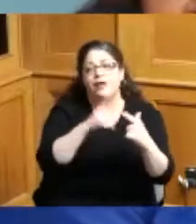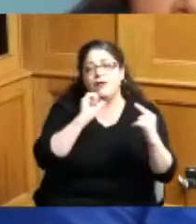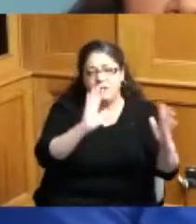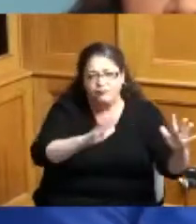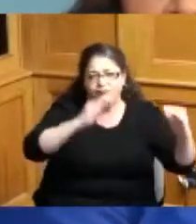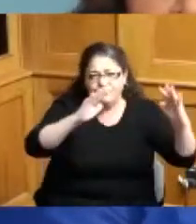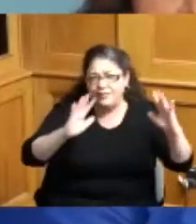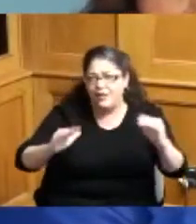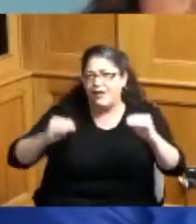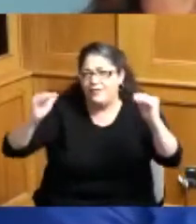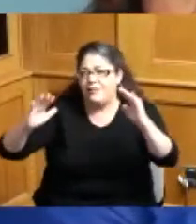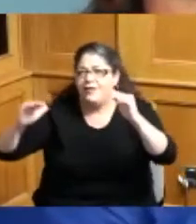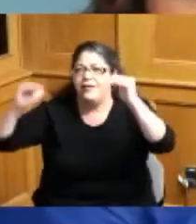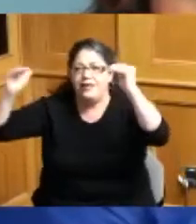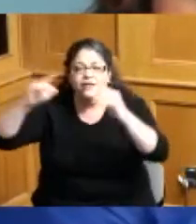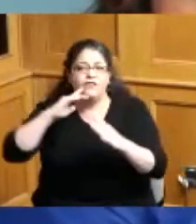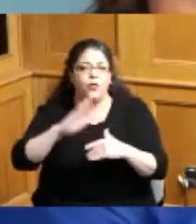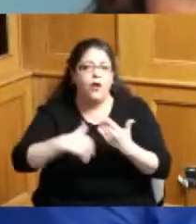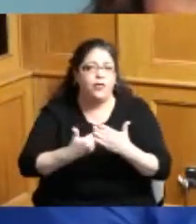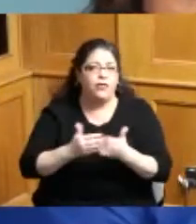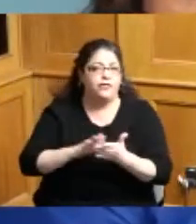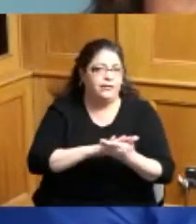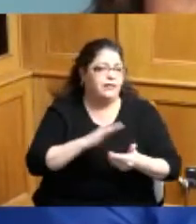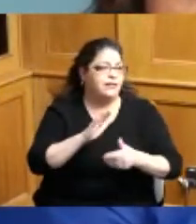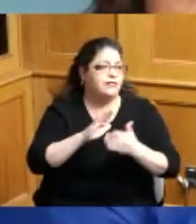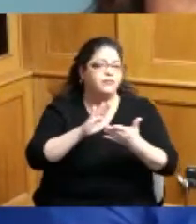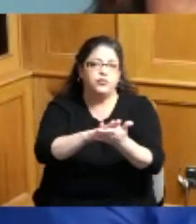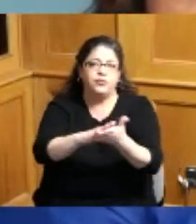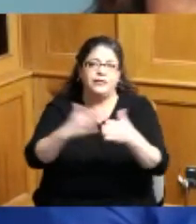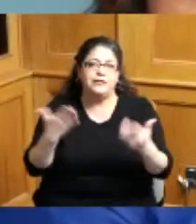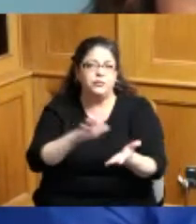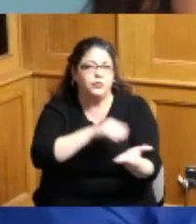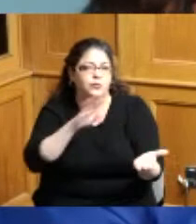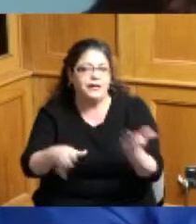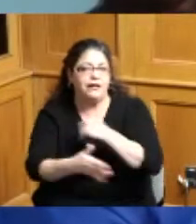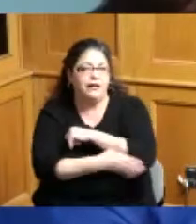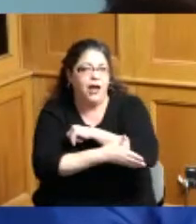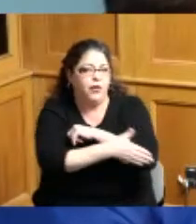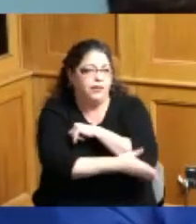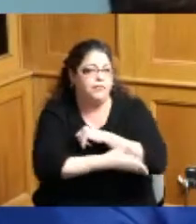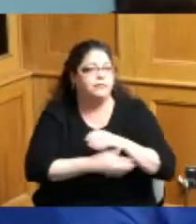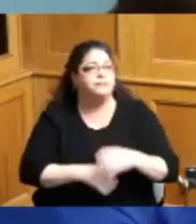the next person that we'll bring forward and each of us you know we'll read this I